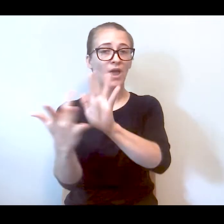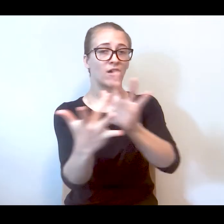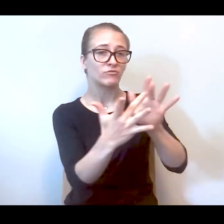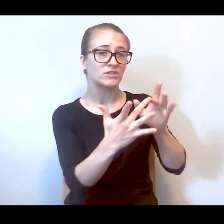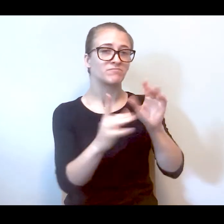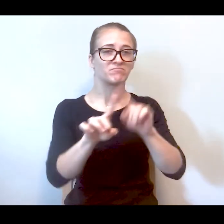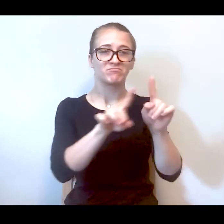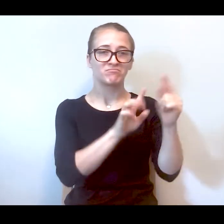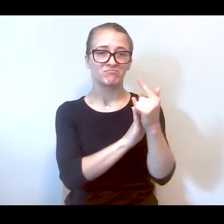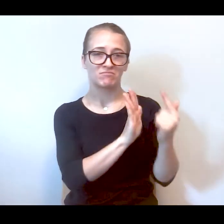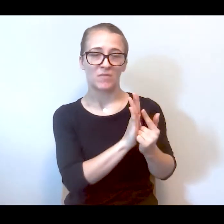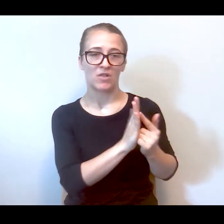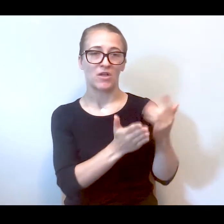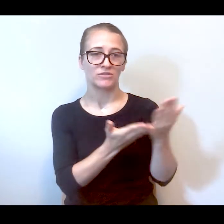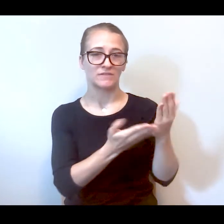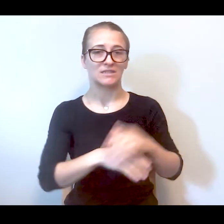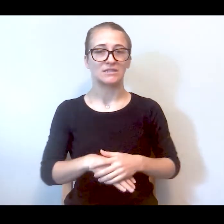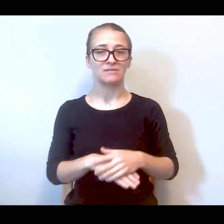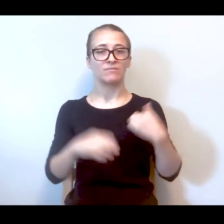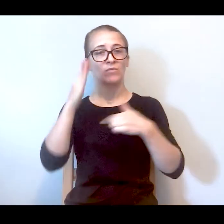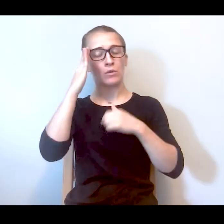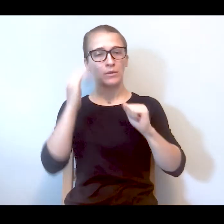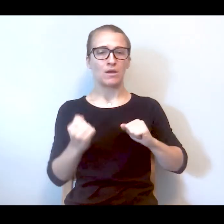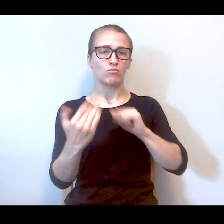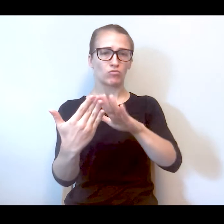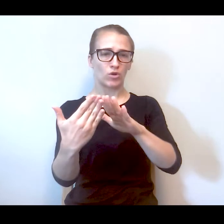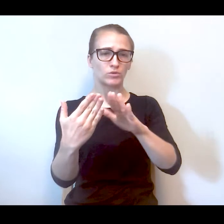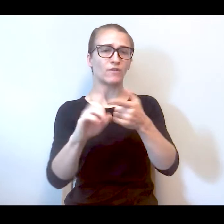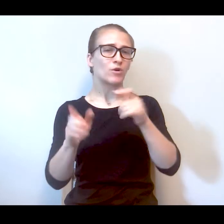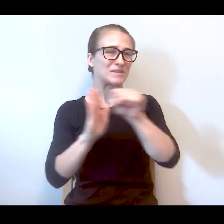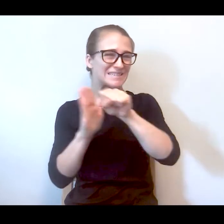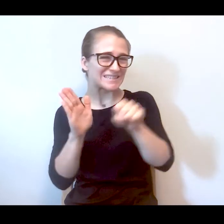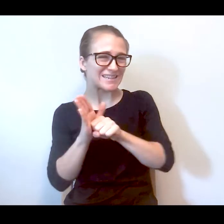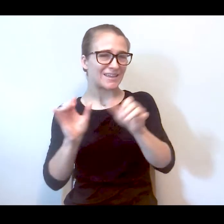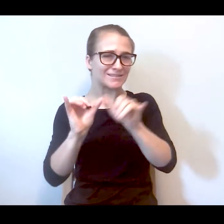systemic litigation. We looking at this from a state wide perspective